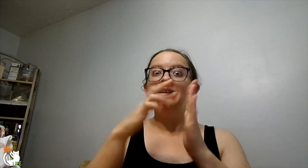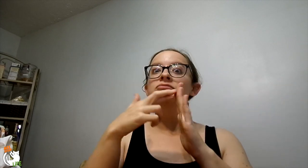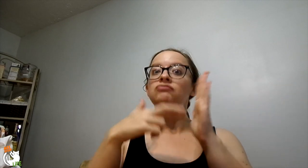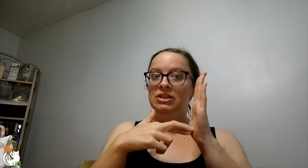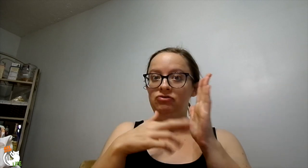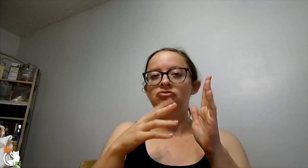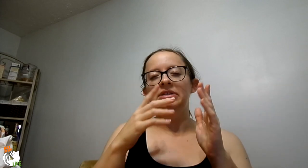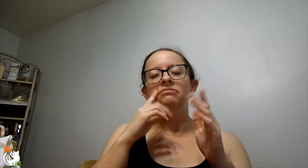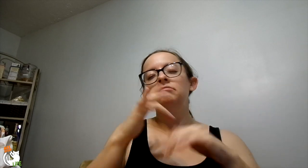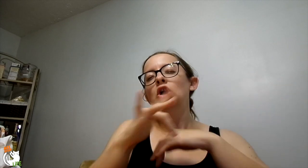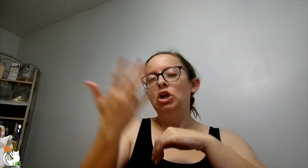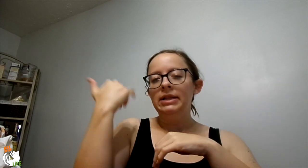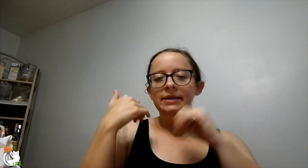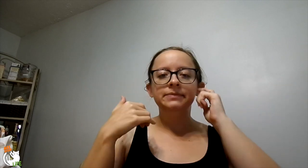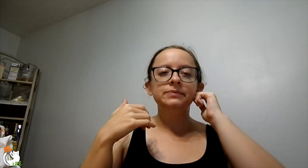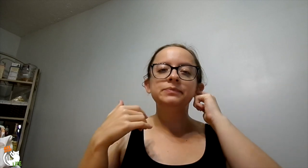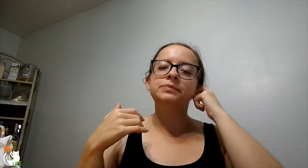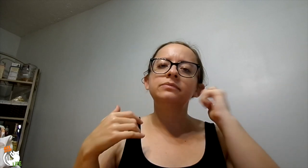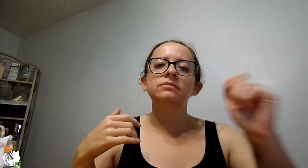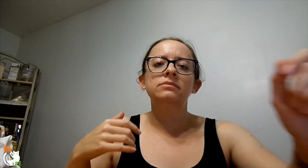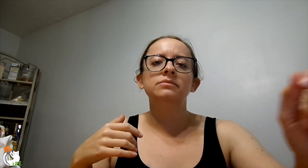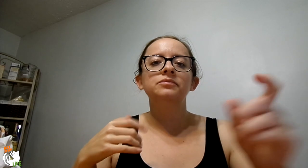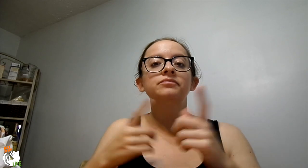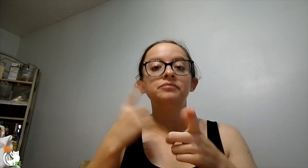So I put it on my registry earlier.